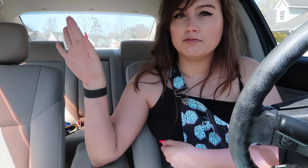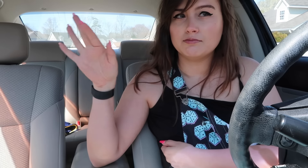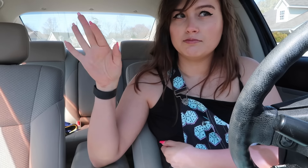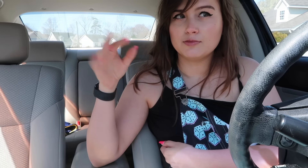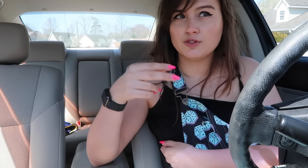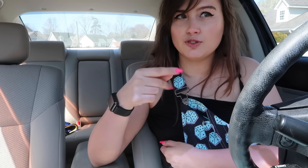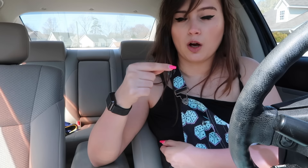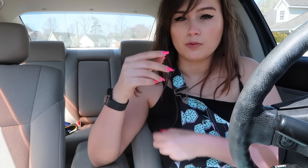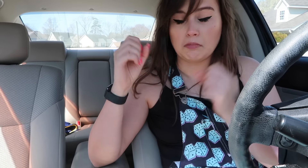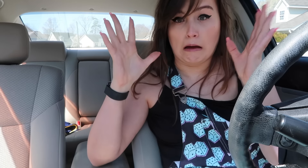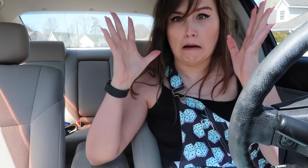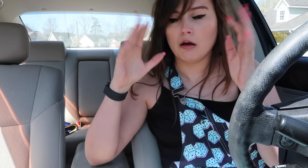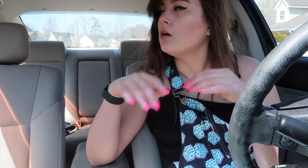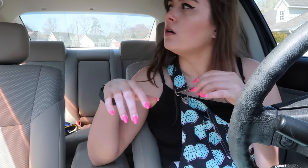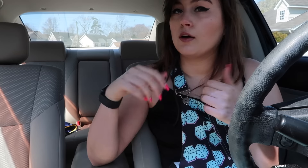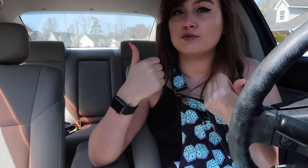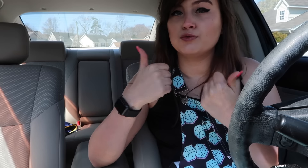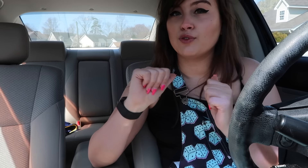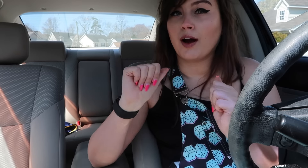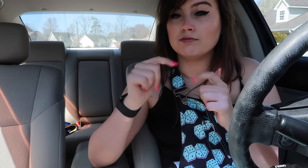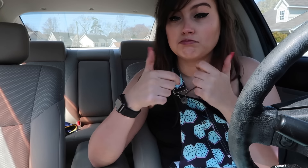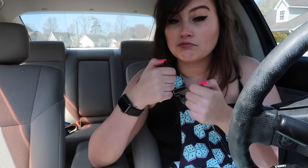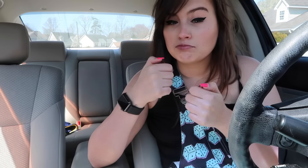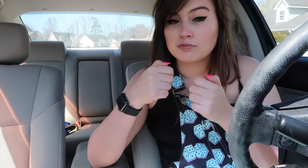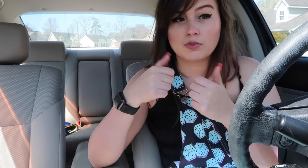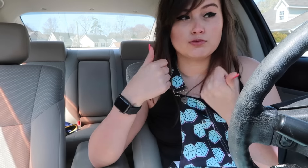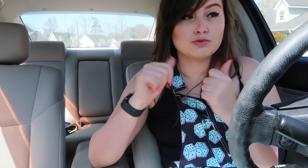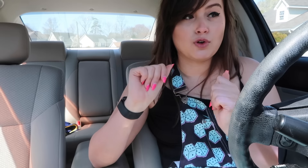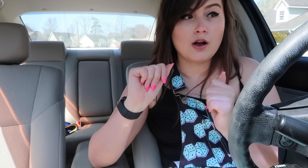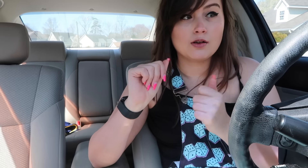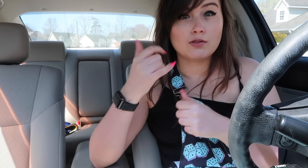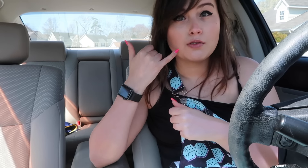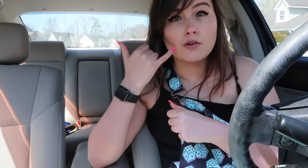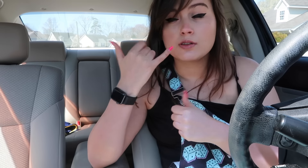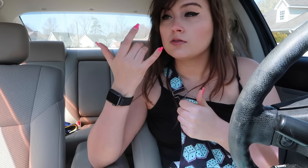If I do, his dog will freak out. I tried texting. I tried calling.